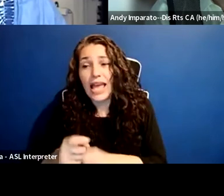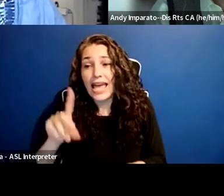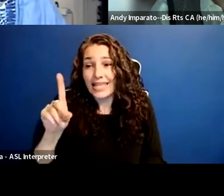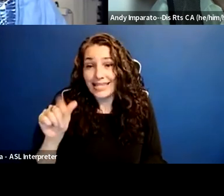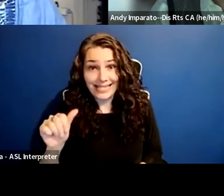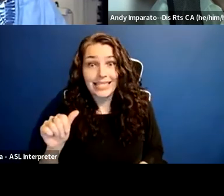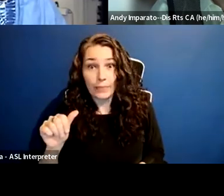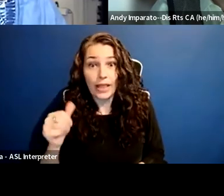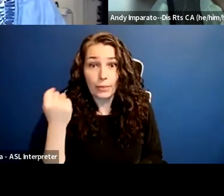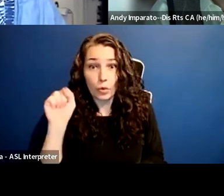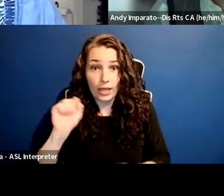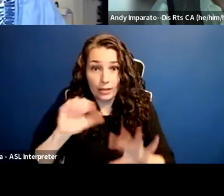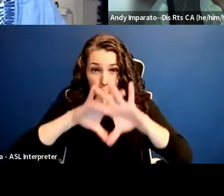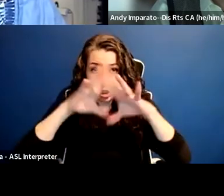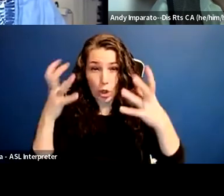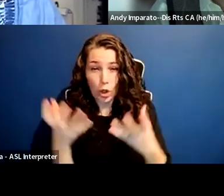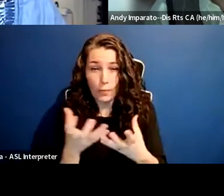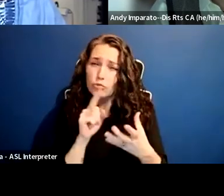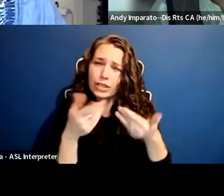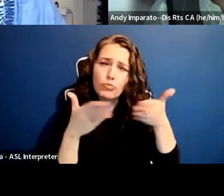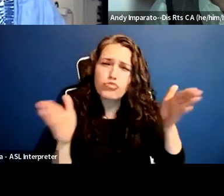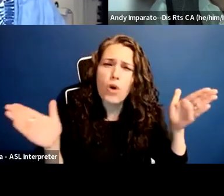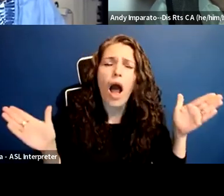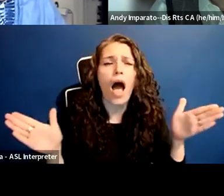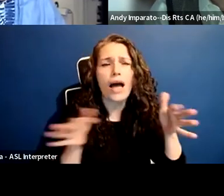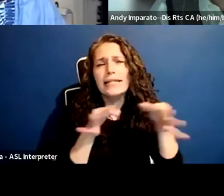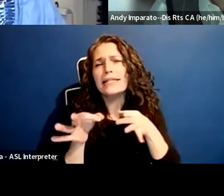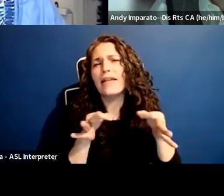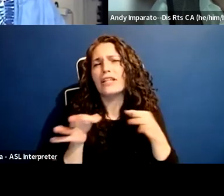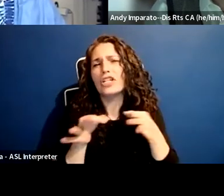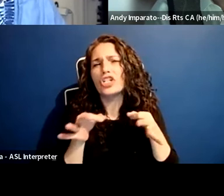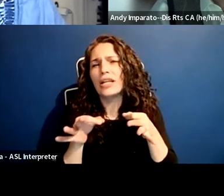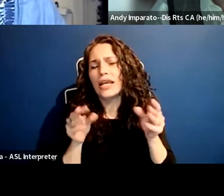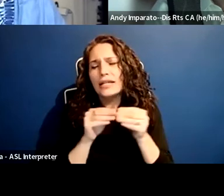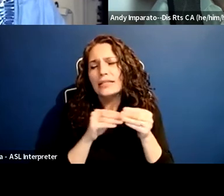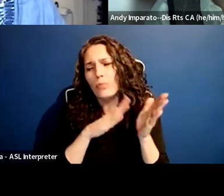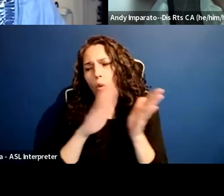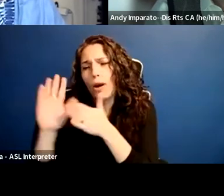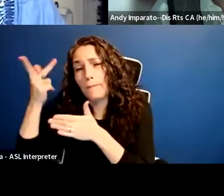inclusive definition of disability. That is more of a political definition than a medical one.